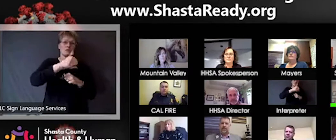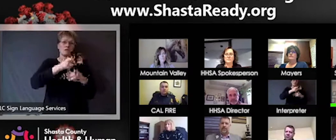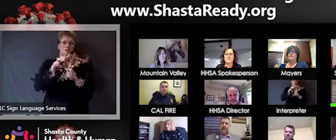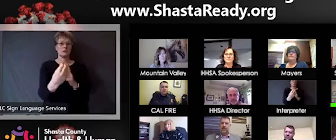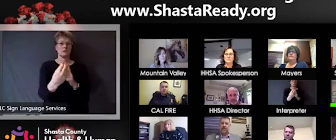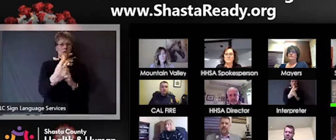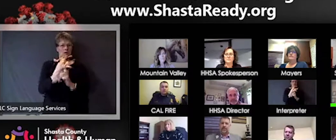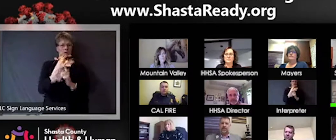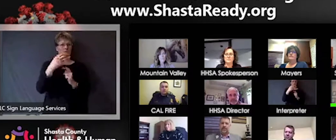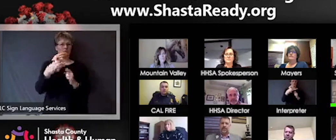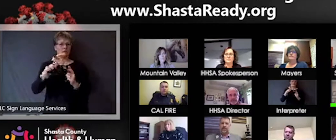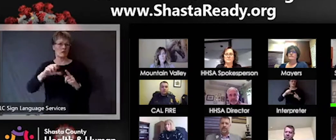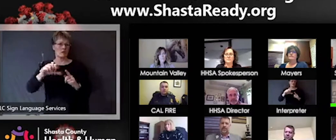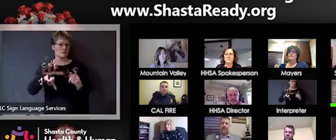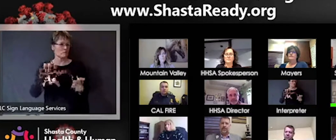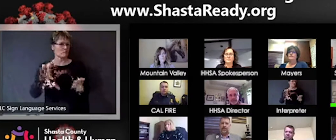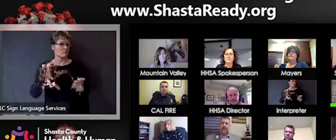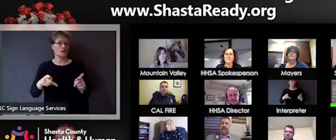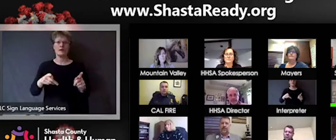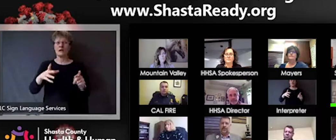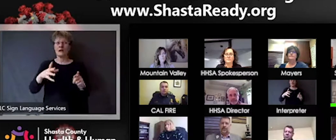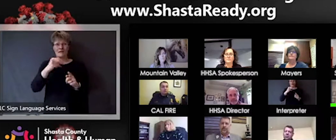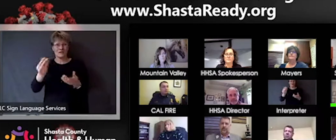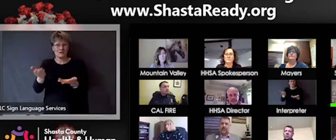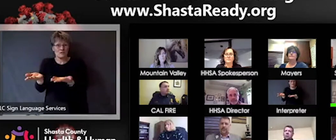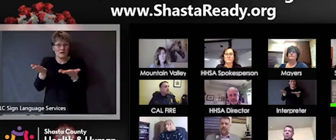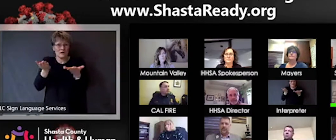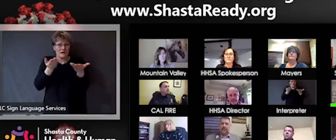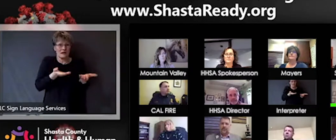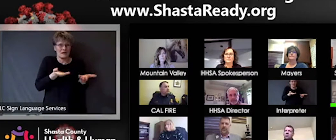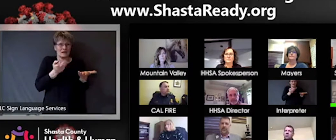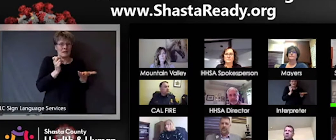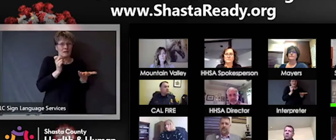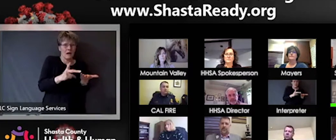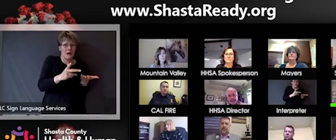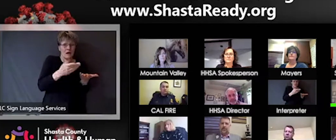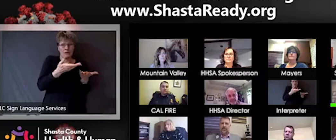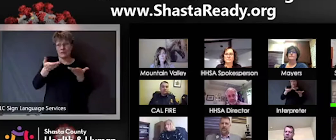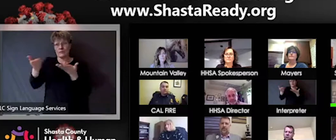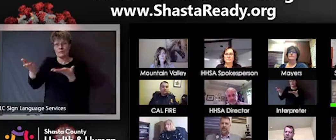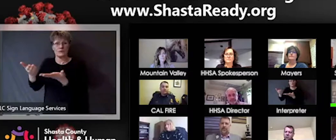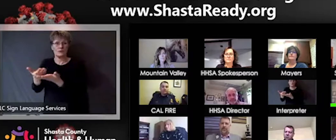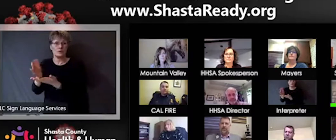risks where you, are whatever destination you're visiting, and presents risks when